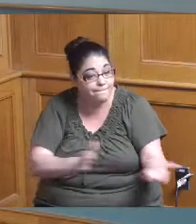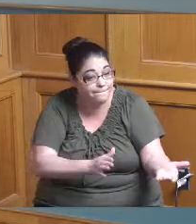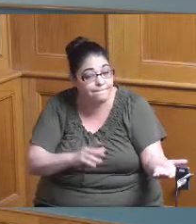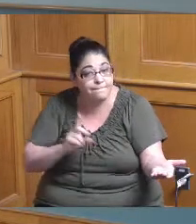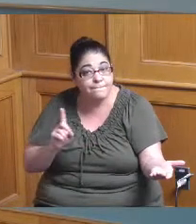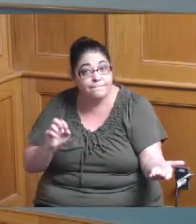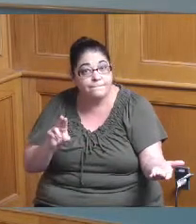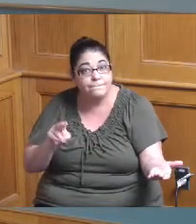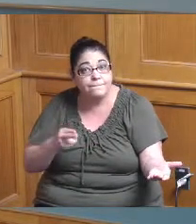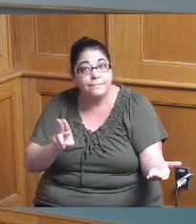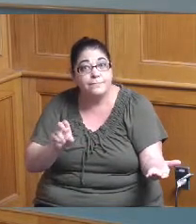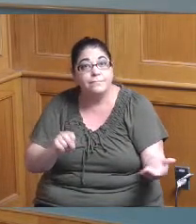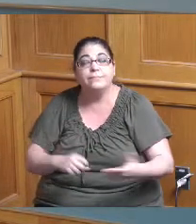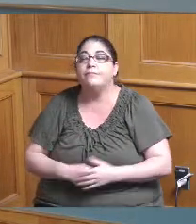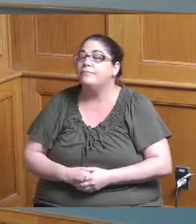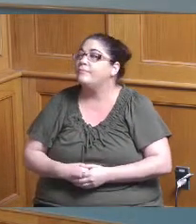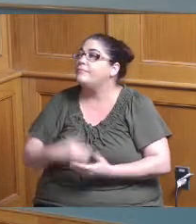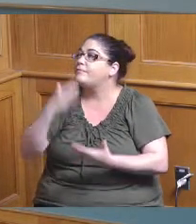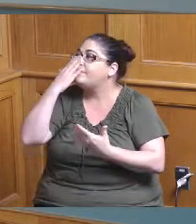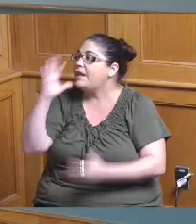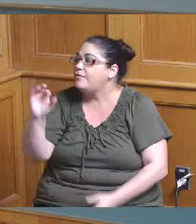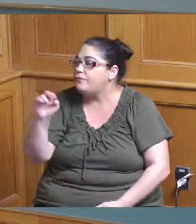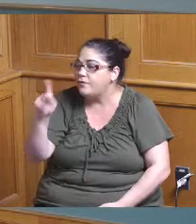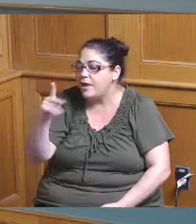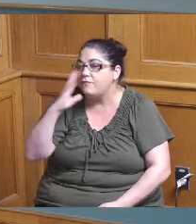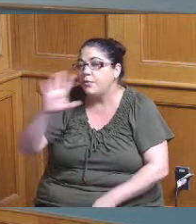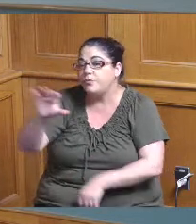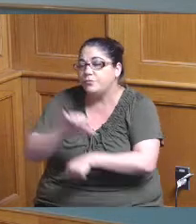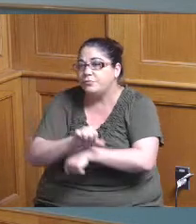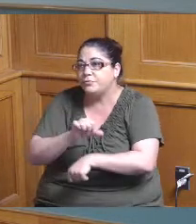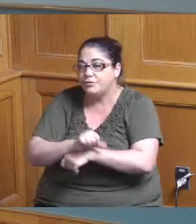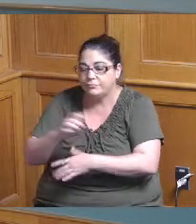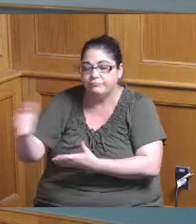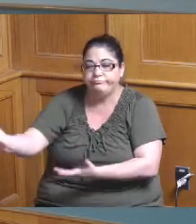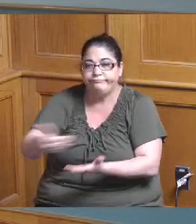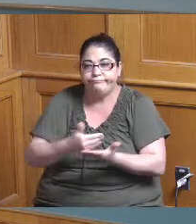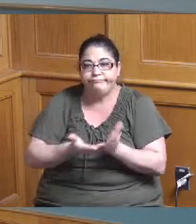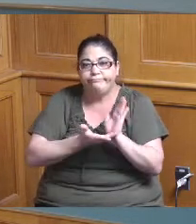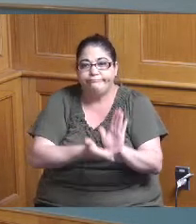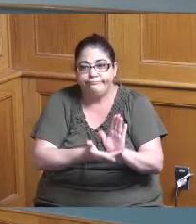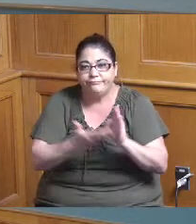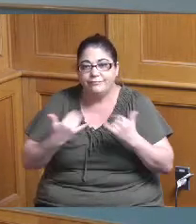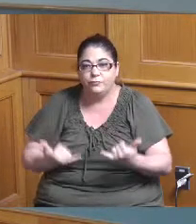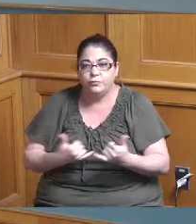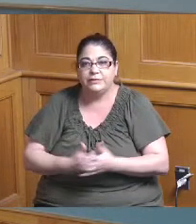yeah thank you thank you Frank for putting this in front of us and thanks to for responding to I know